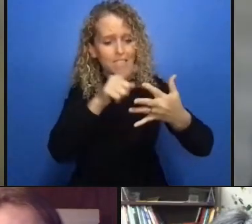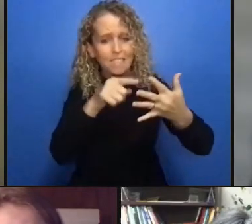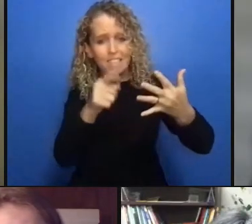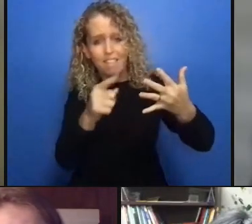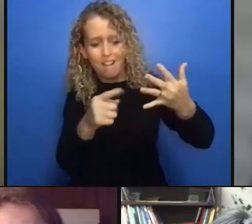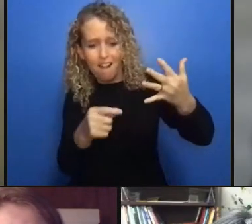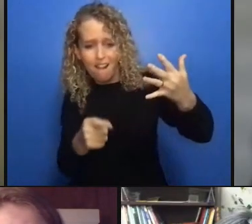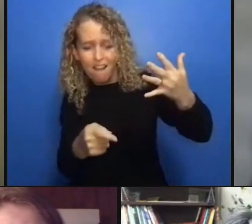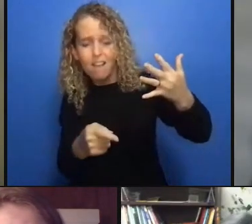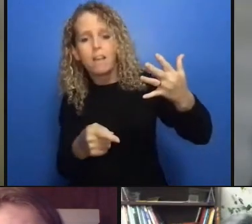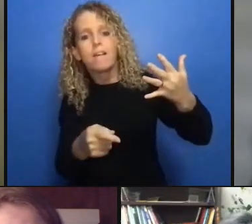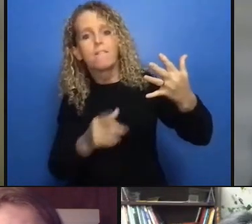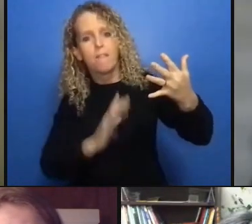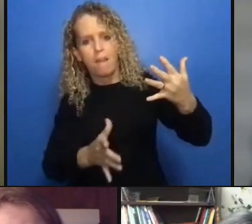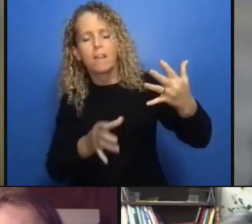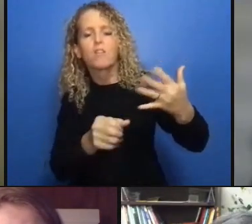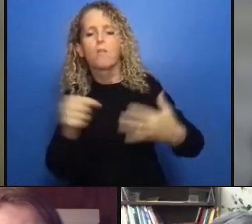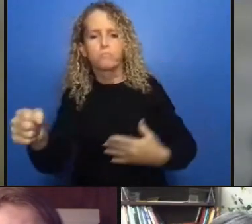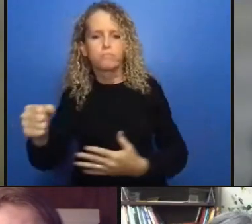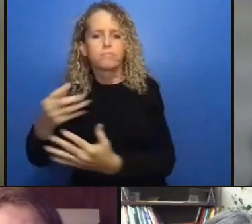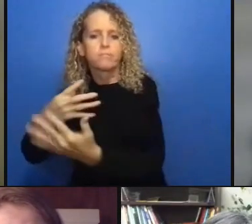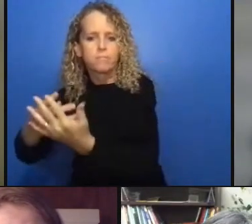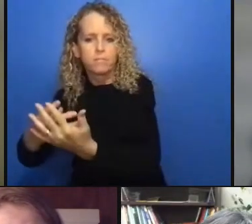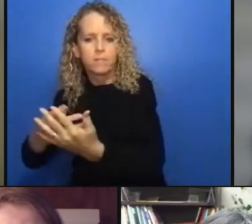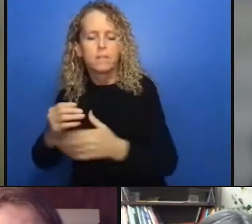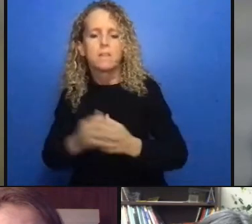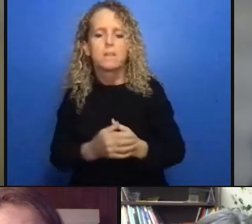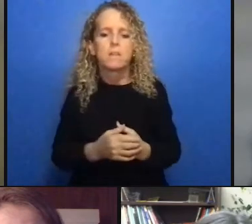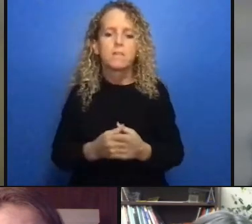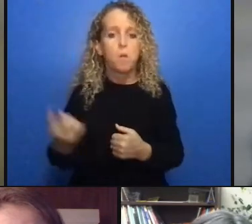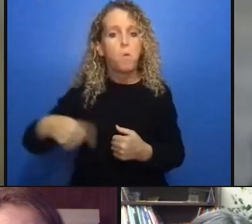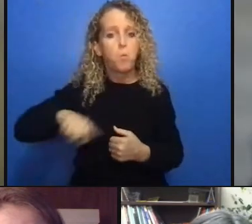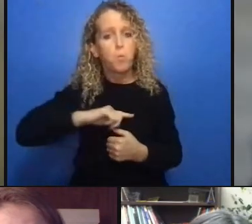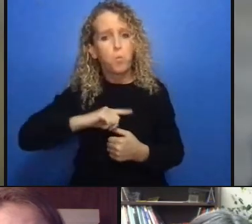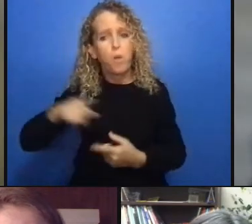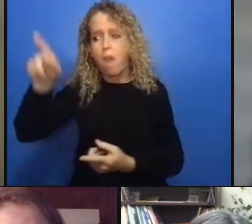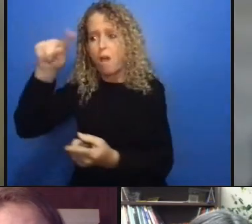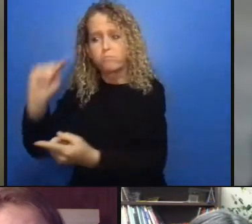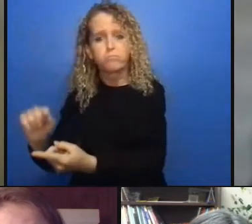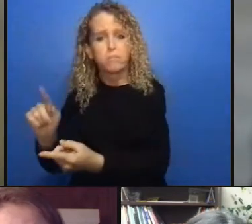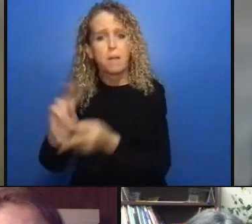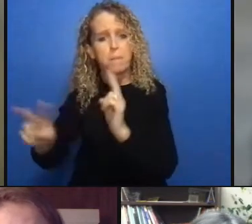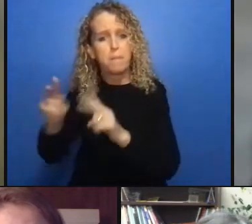and how many families are broken apart and mothers taken from their children children taken from